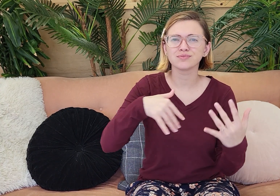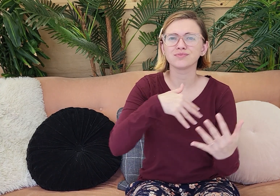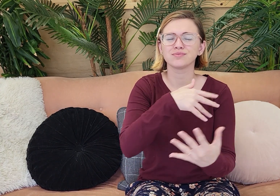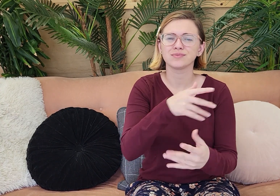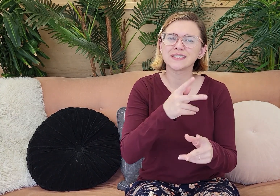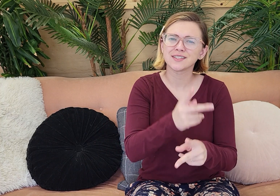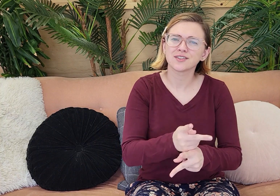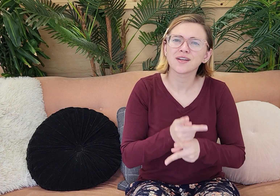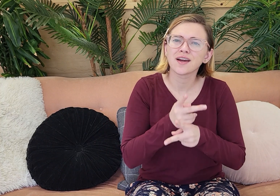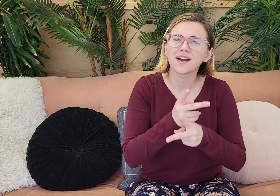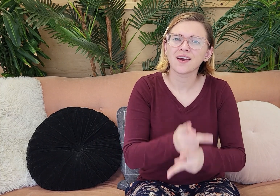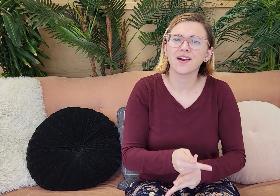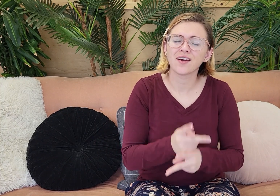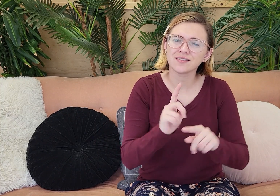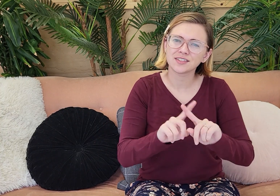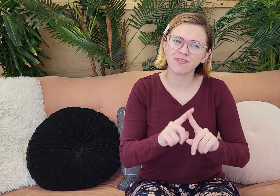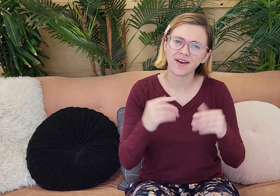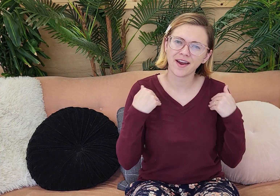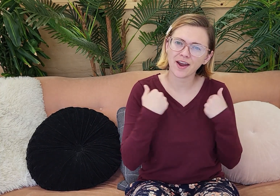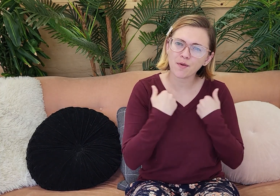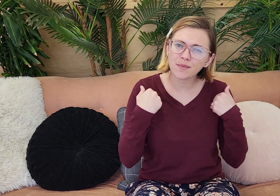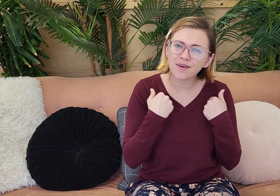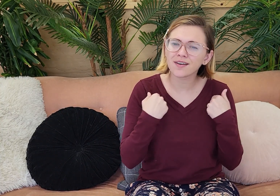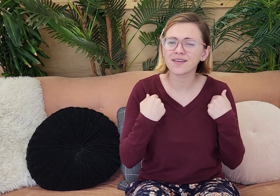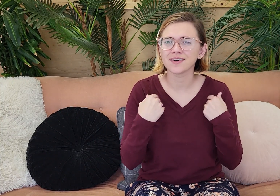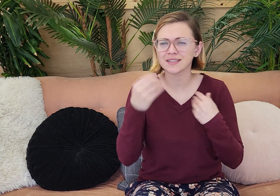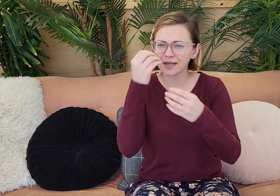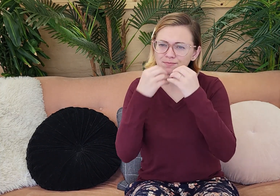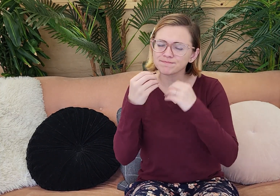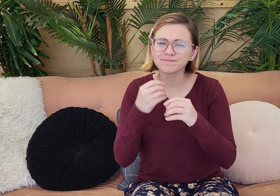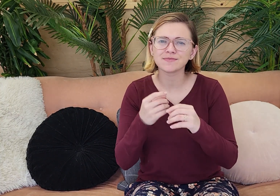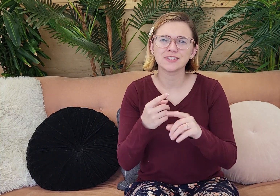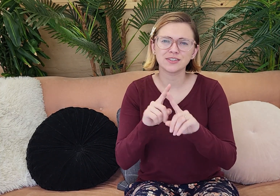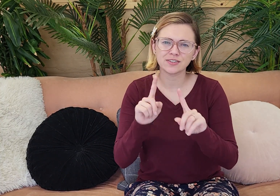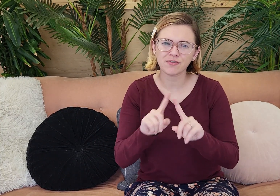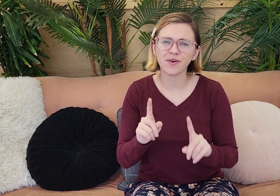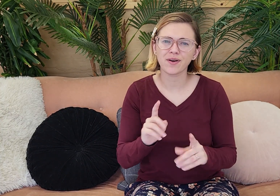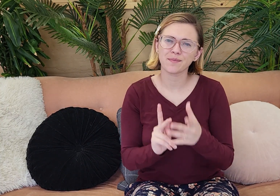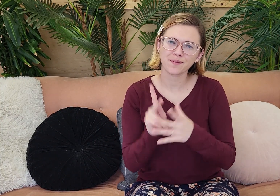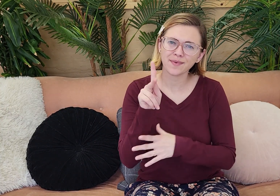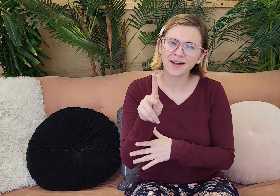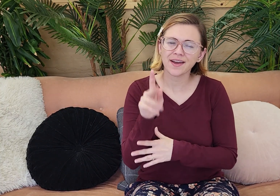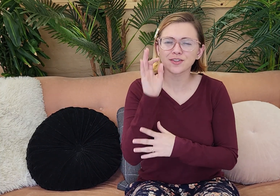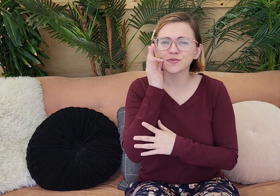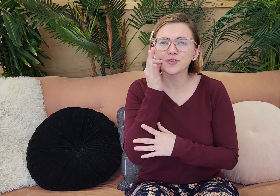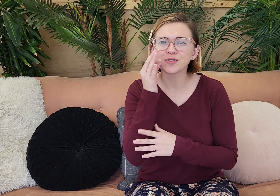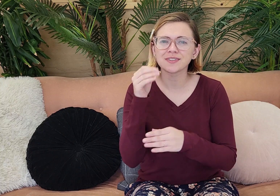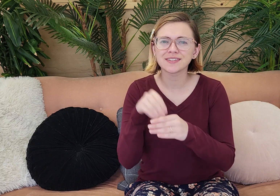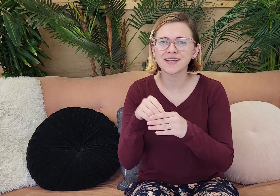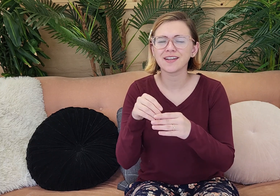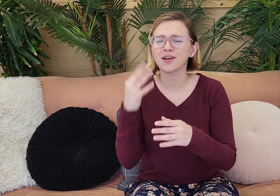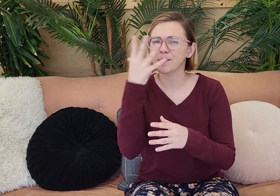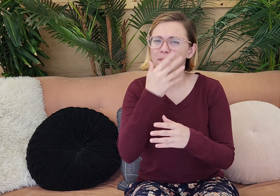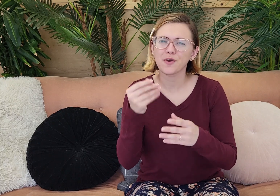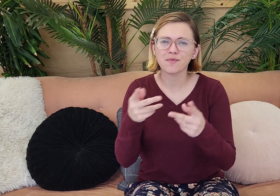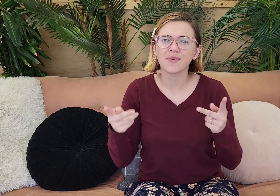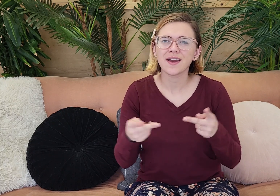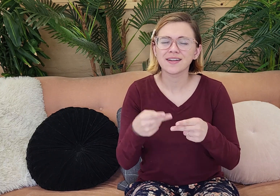And they were lovingly taking care of all the animals and eating from the different plants and the fruits that